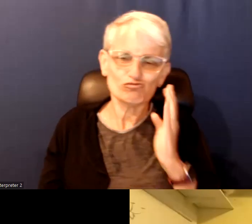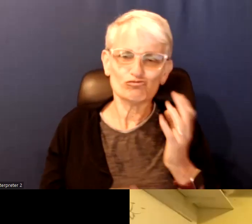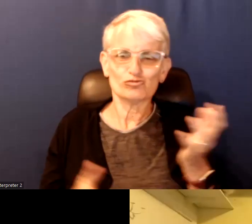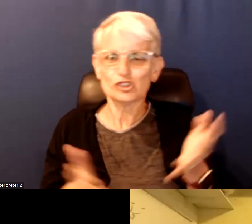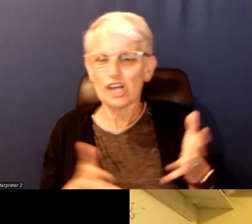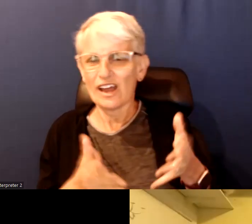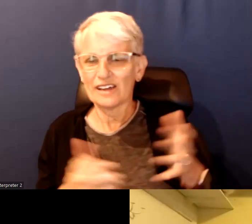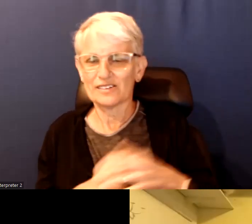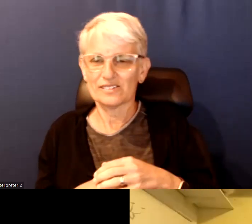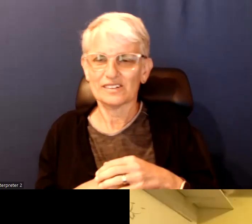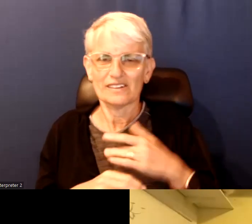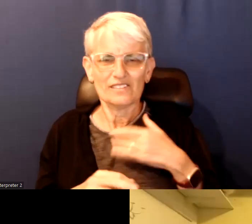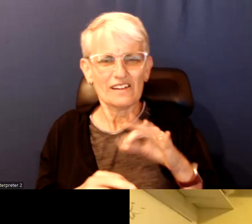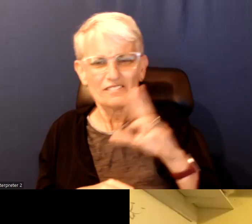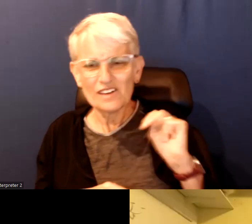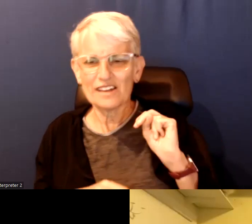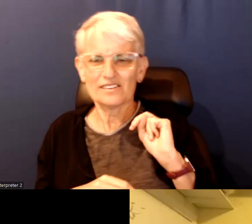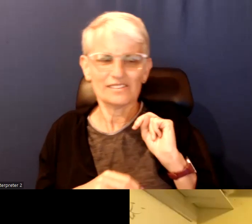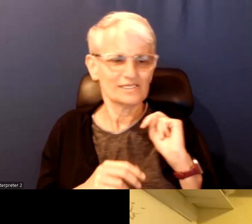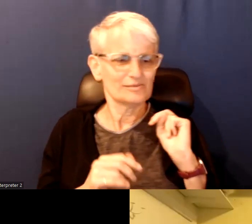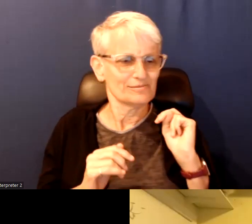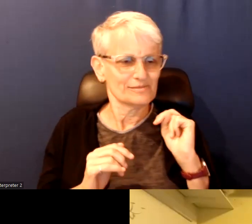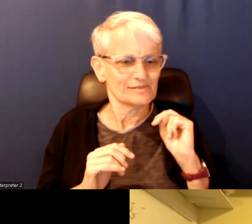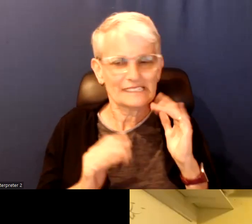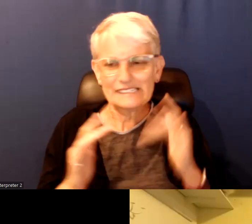I love this feeling of fun and hope and excitement about the election.